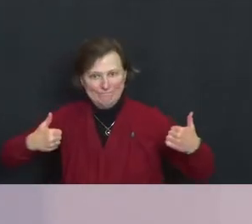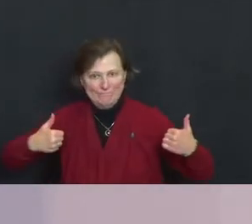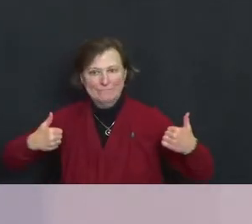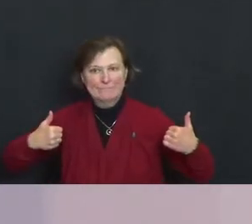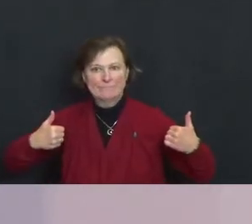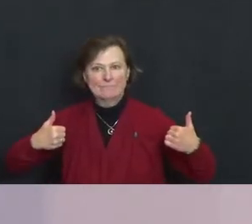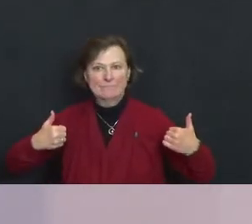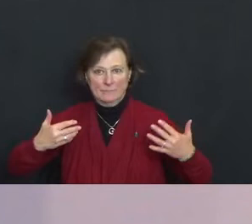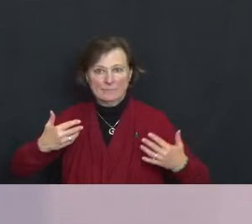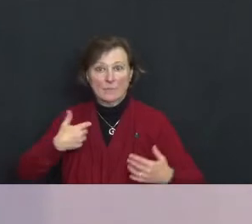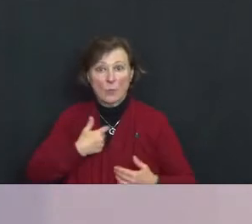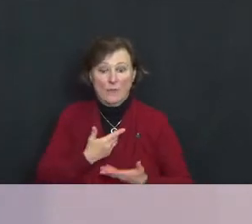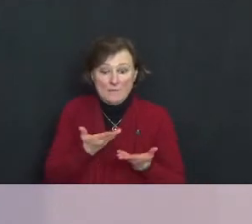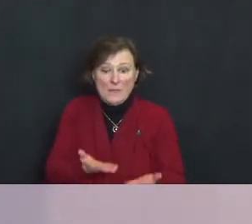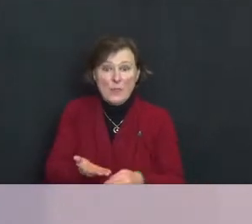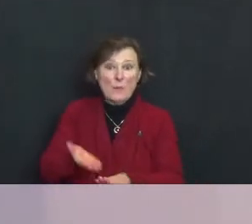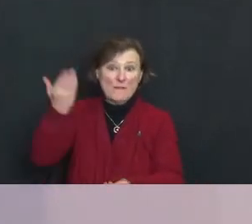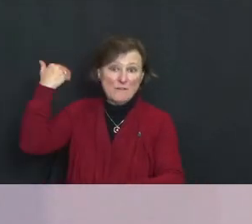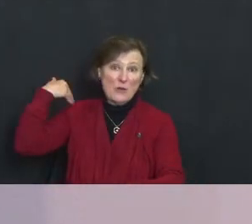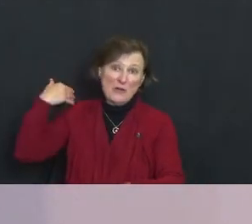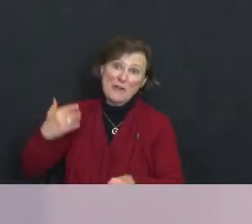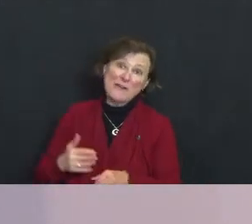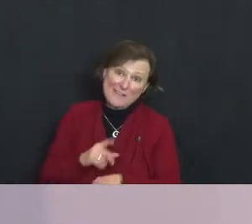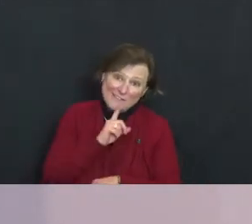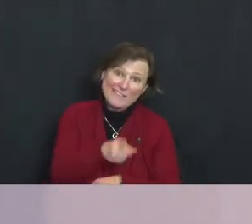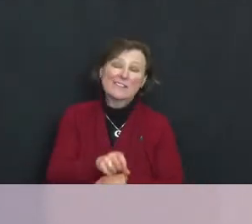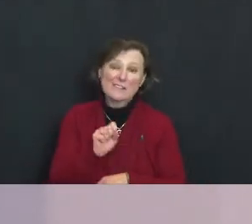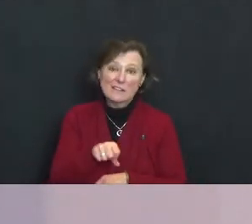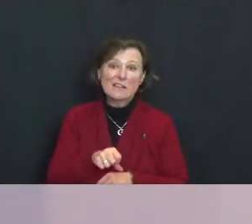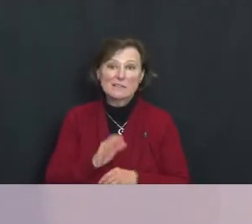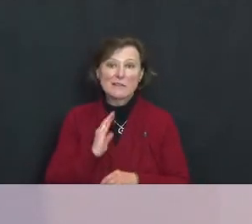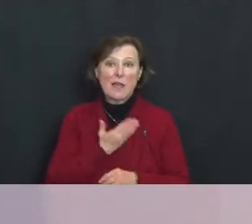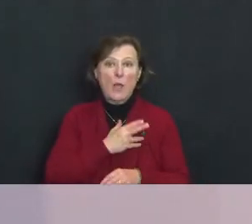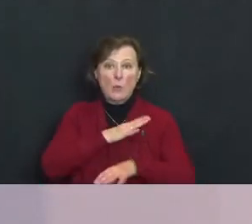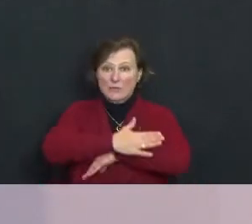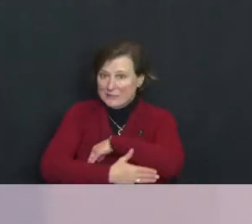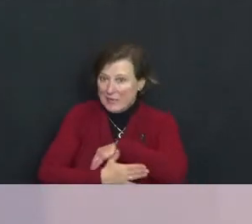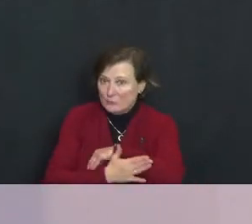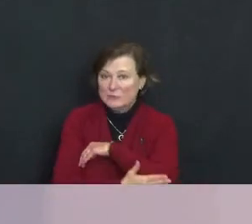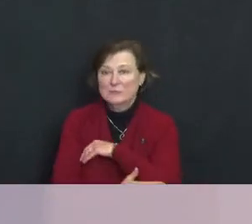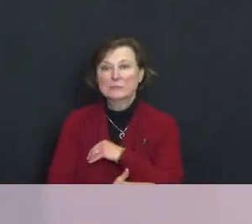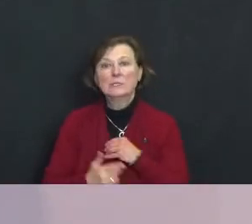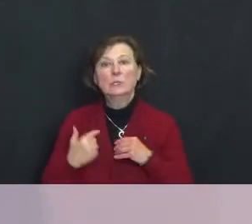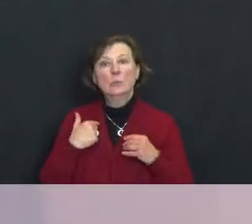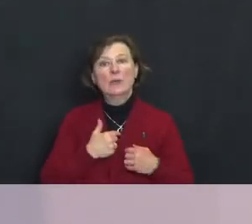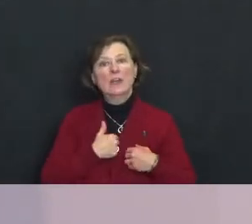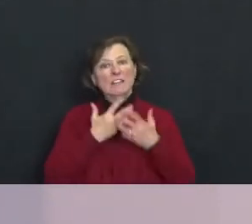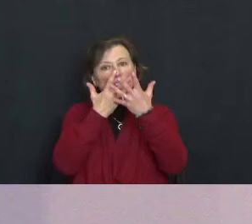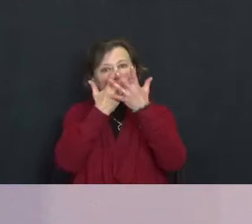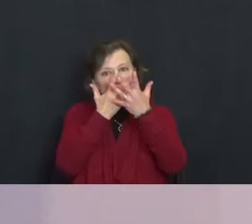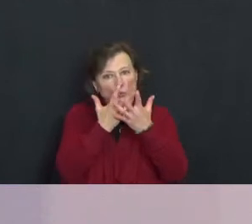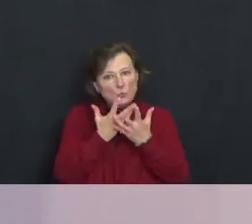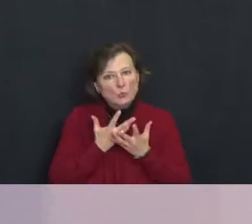We've been there before - we have - our nation. We have a tragic flaw in our national character.